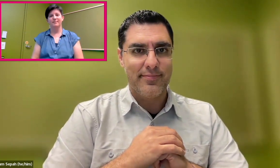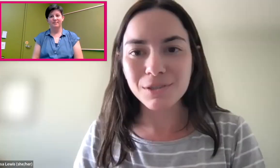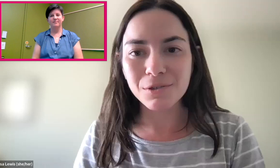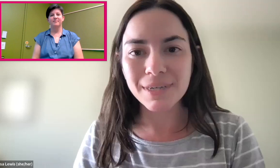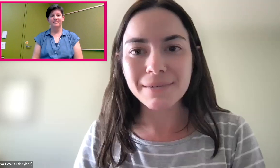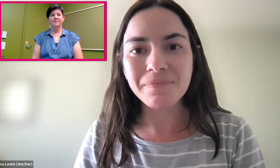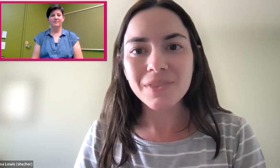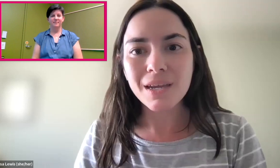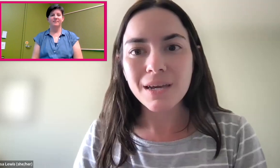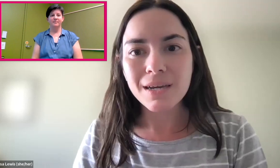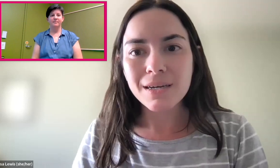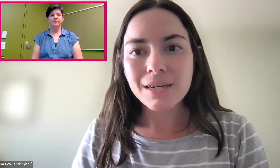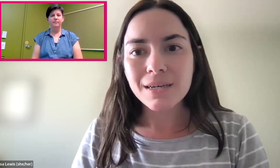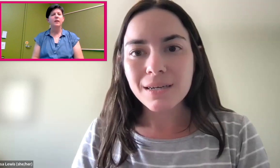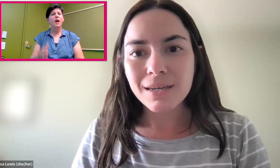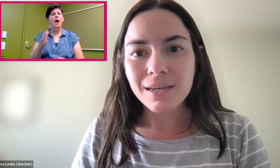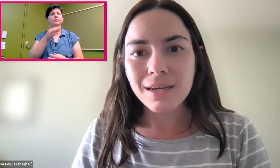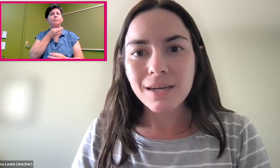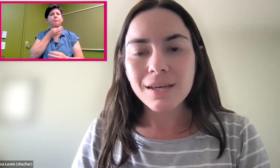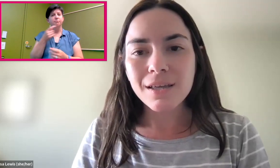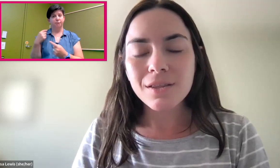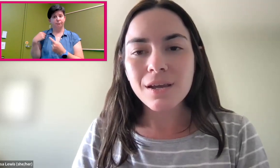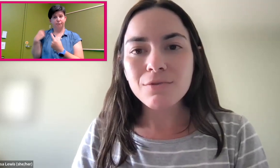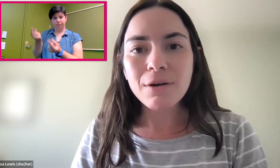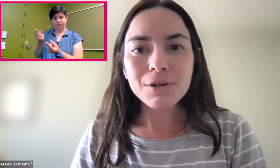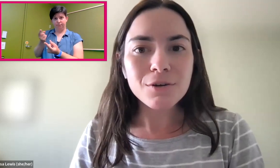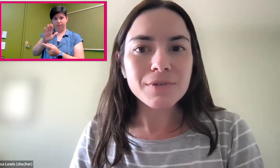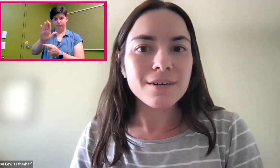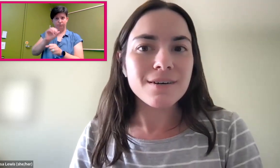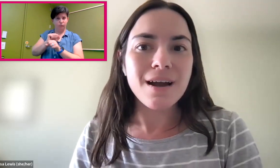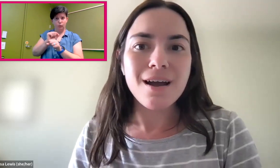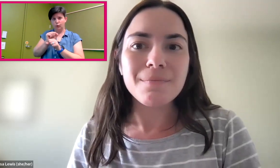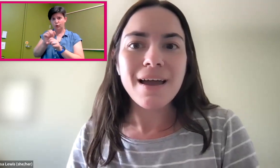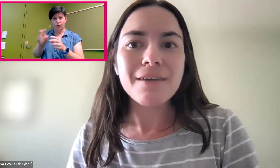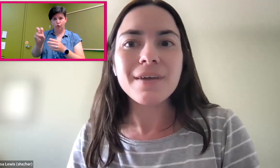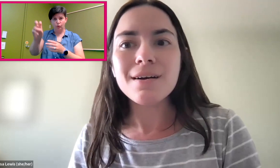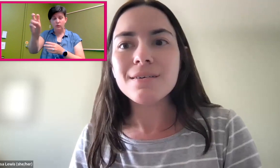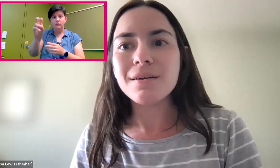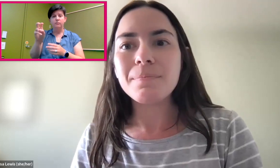Absolutely. Throughout your career, have there